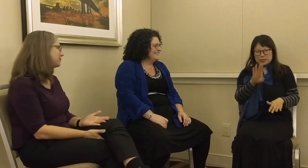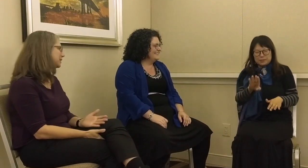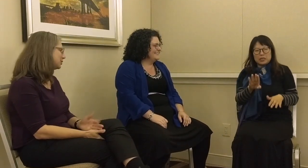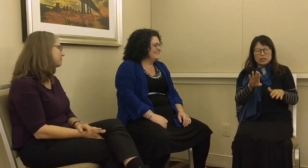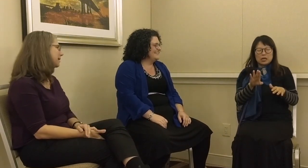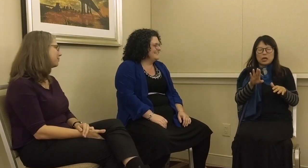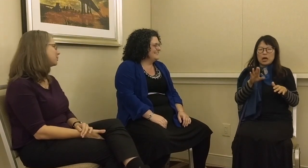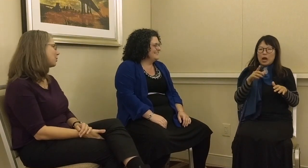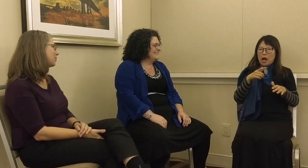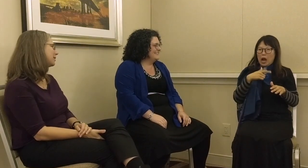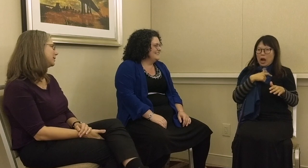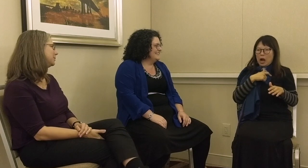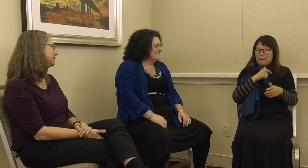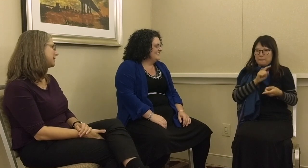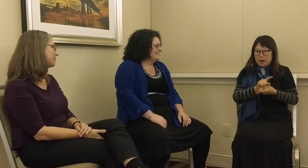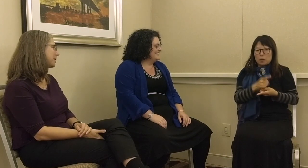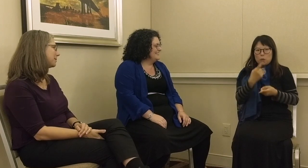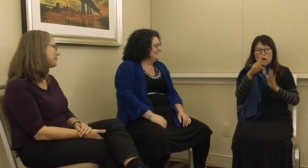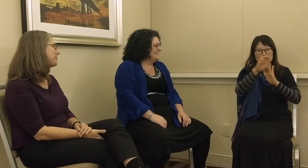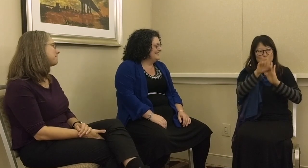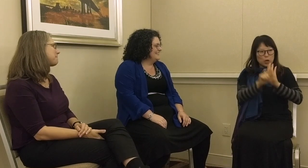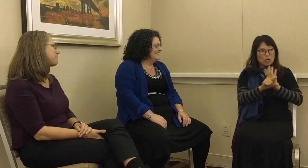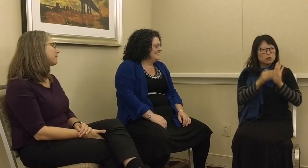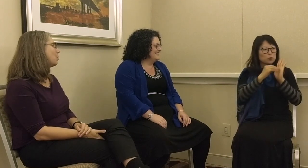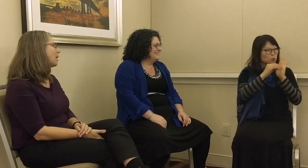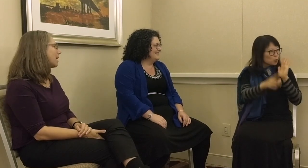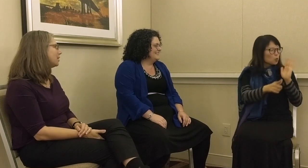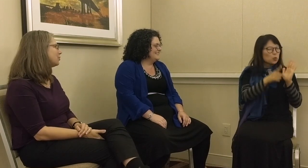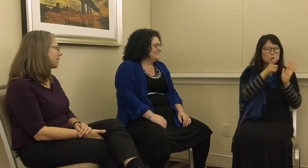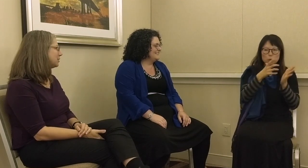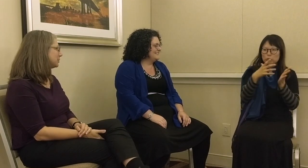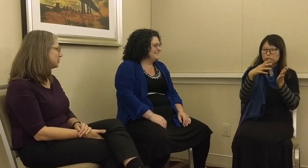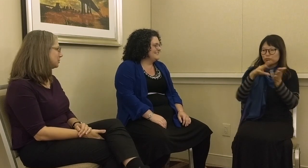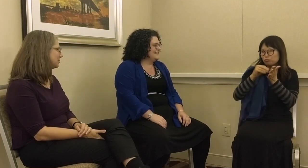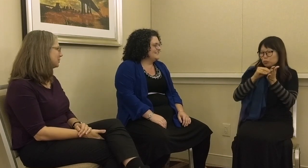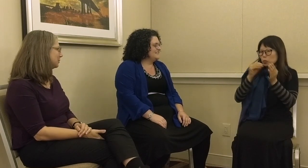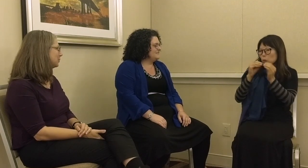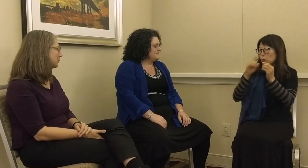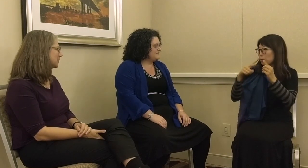just finished my first quarter at UC Santa Barbara – one undergraduate student who